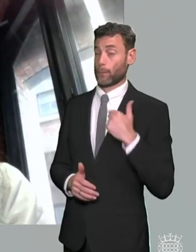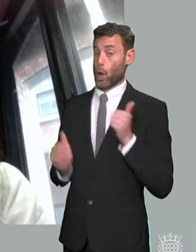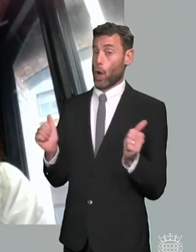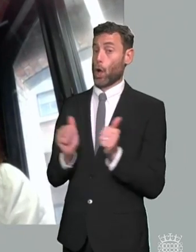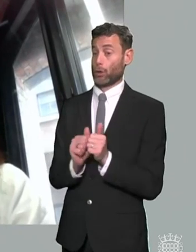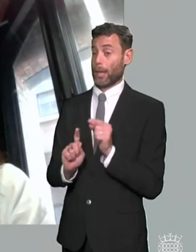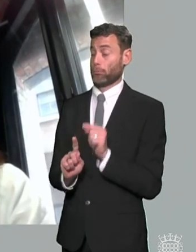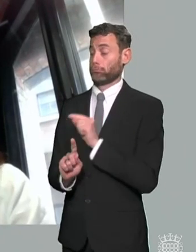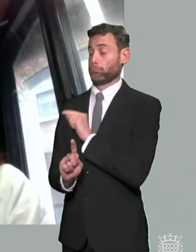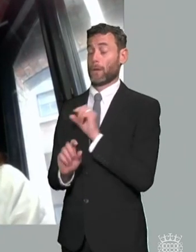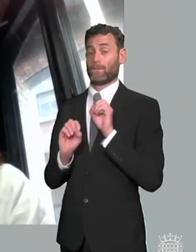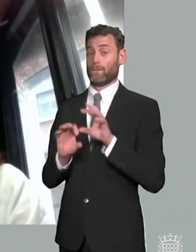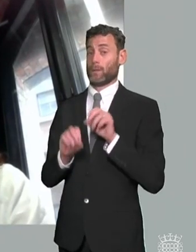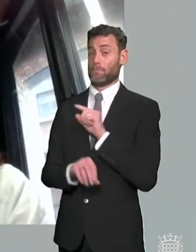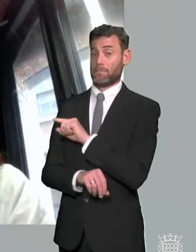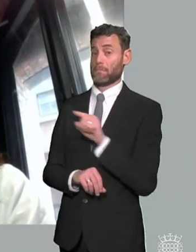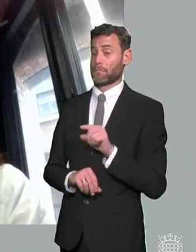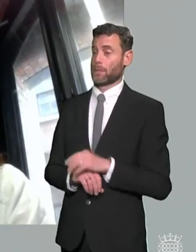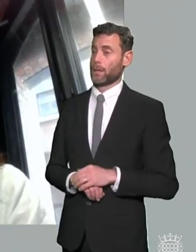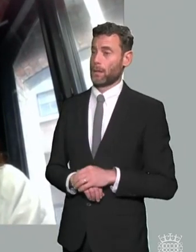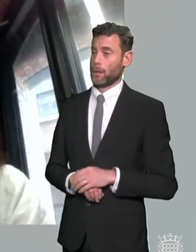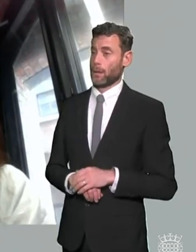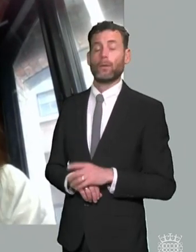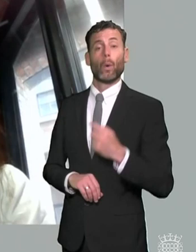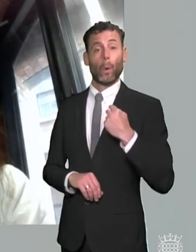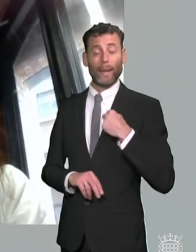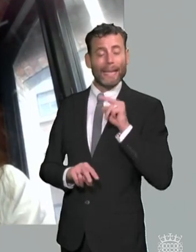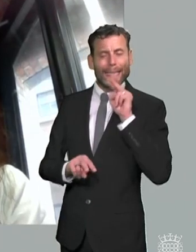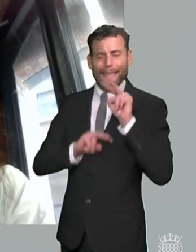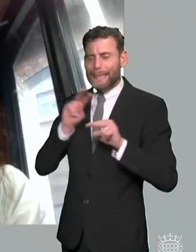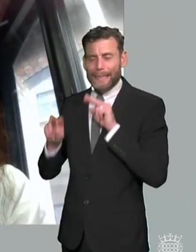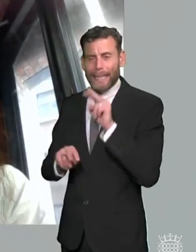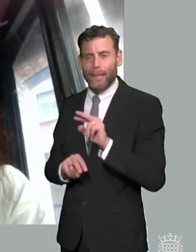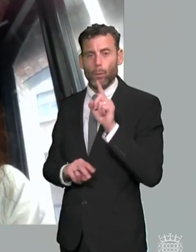panel and i think one of the things that we have seen as a result of the pandemic is an increase